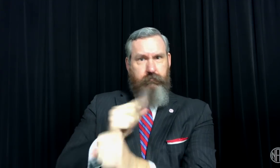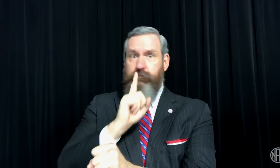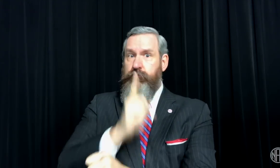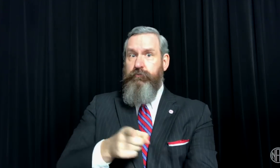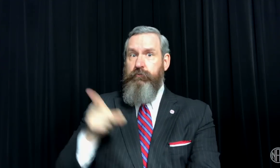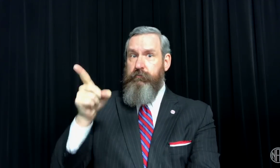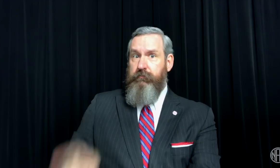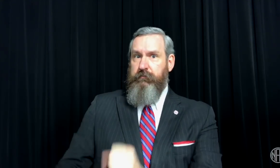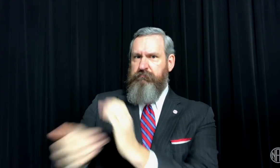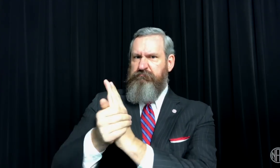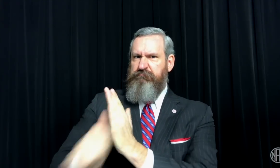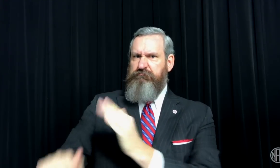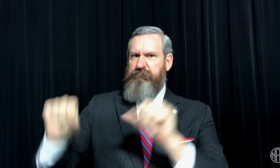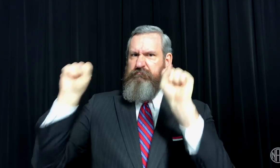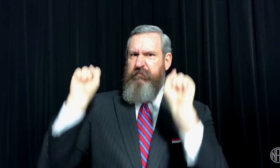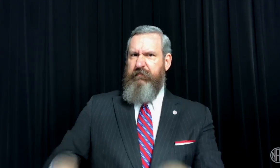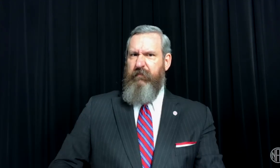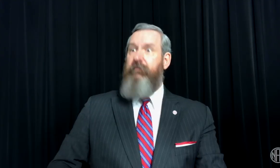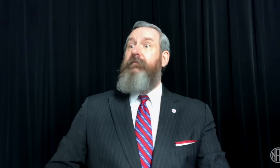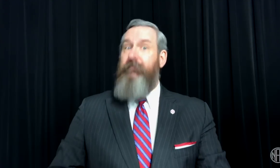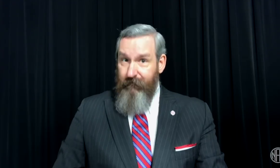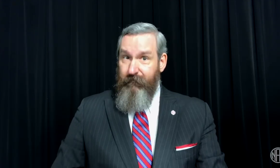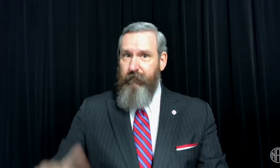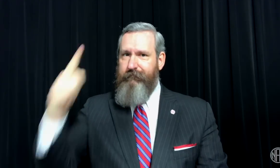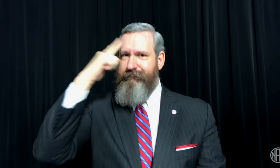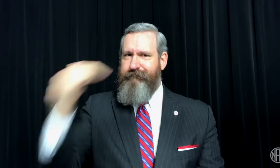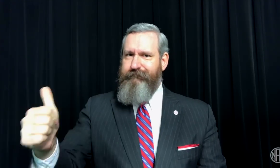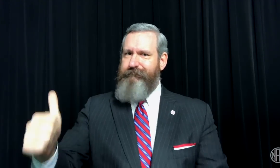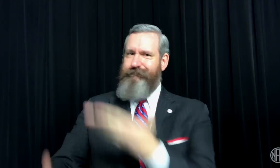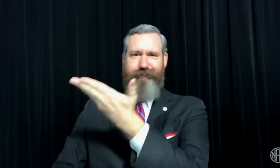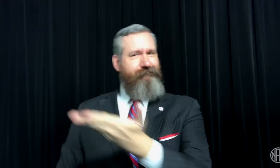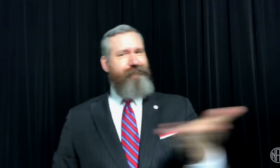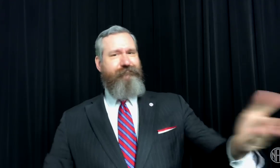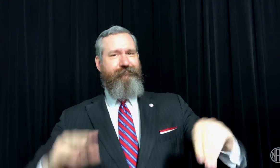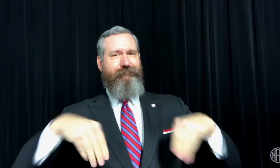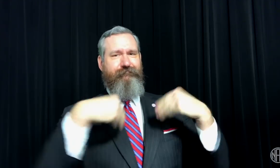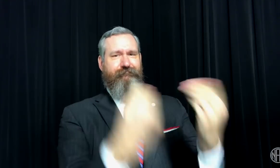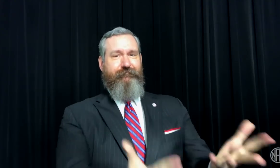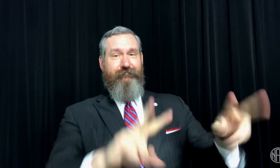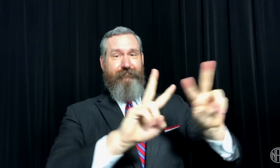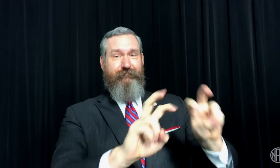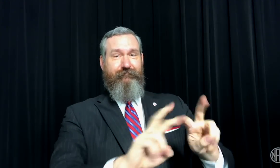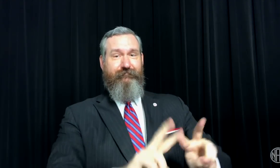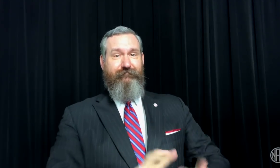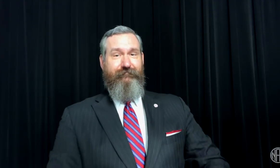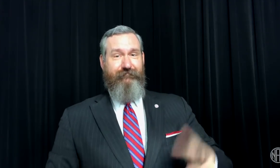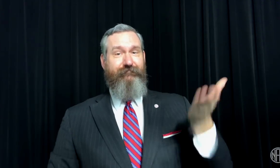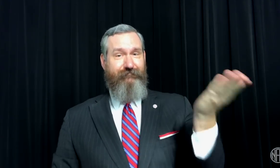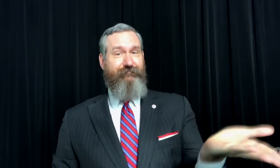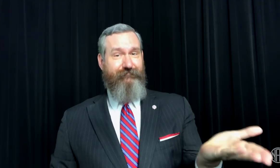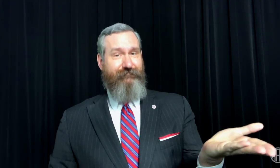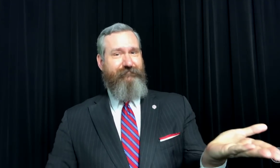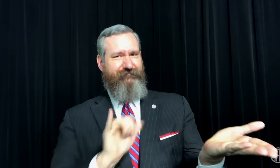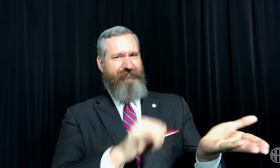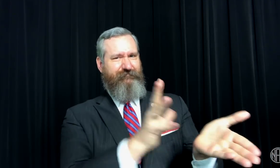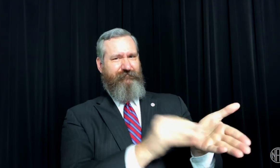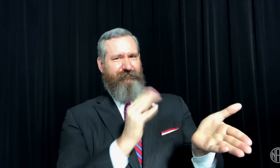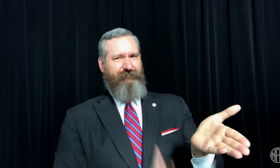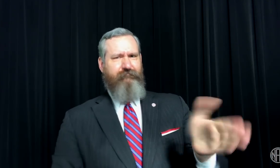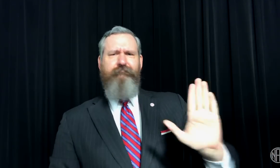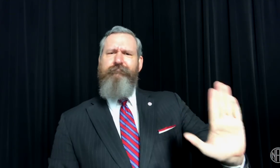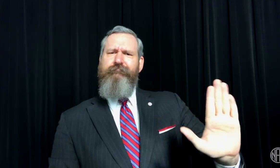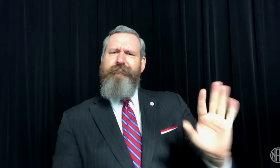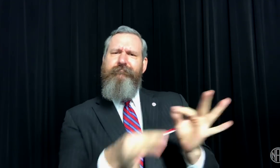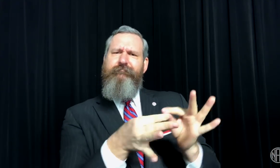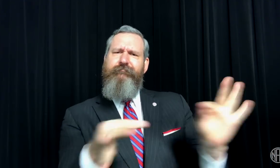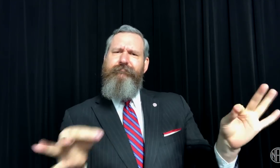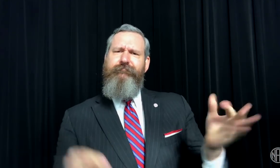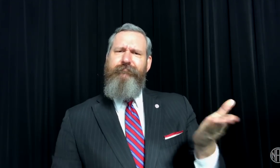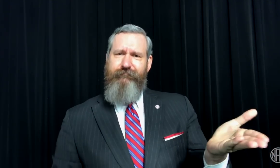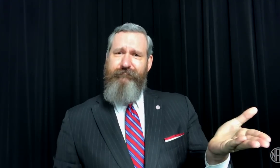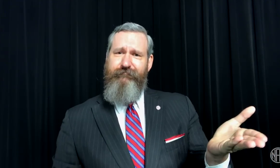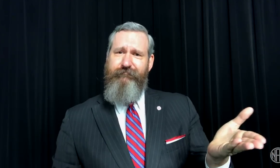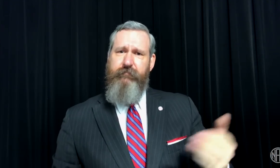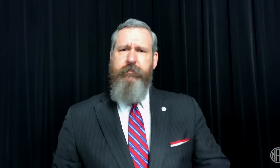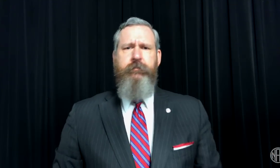to the extent that the professional is able to properly and fully complete assessment of a student’s language.